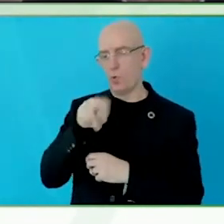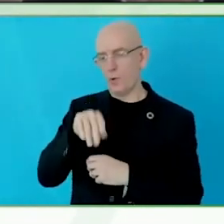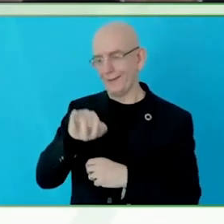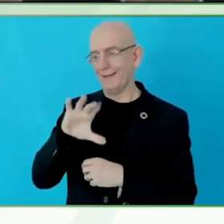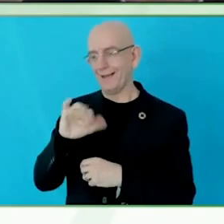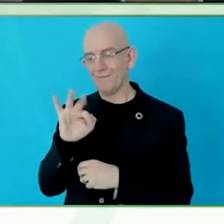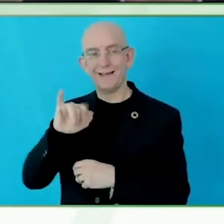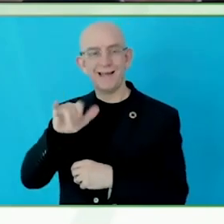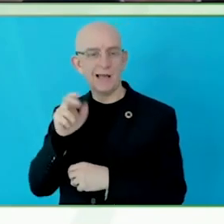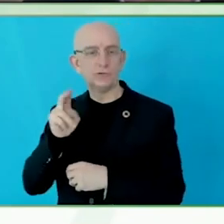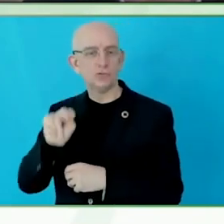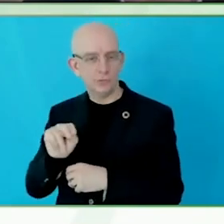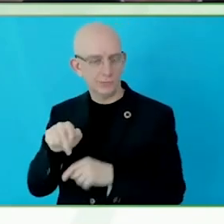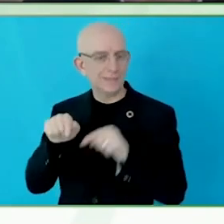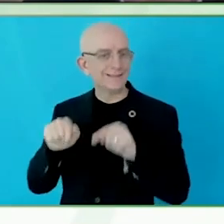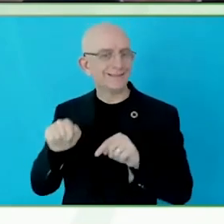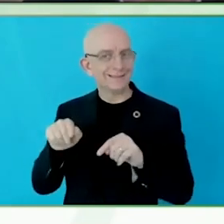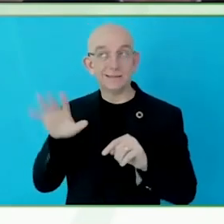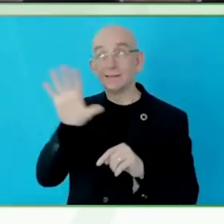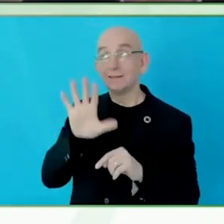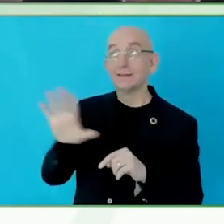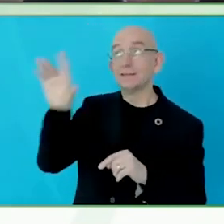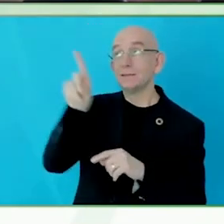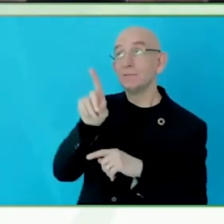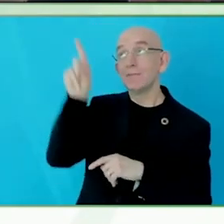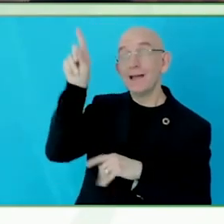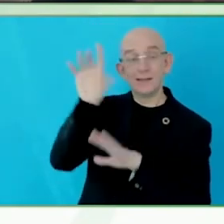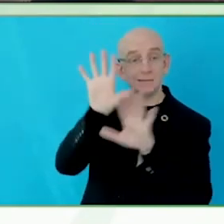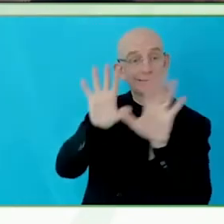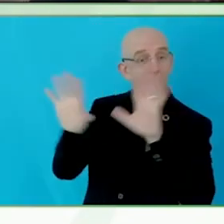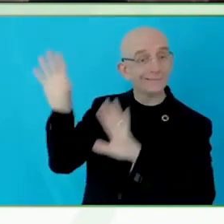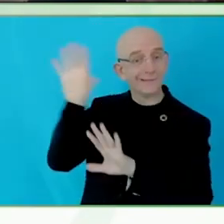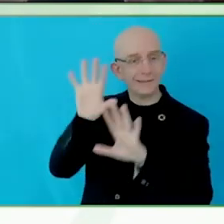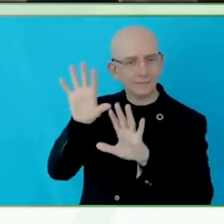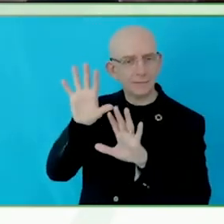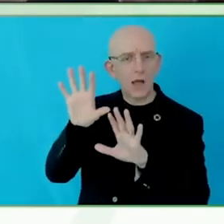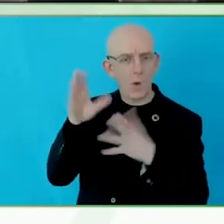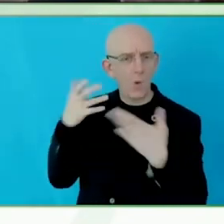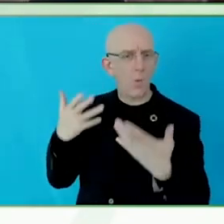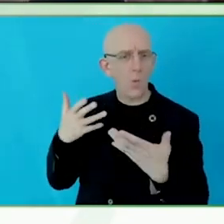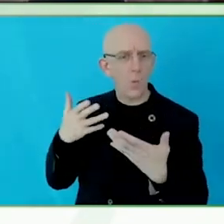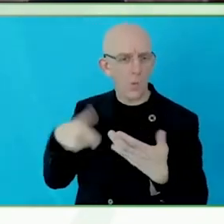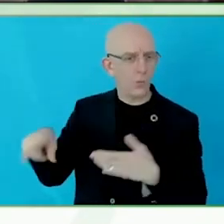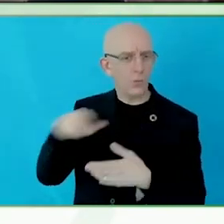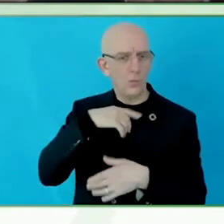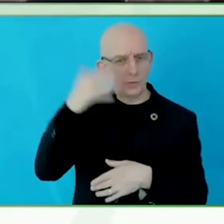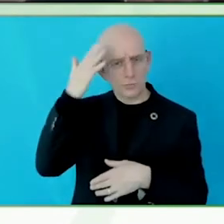practice was monosensorial, I perceive the field of space science